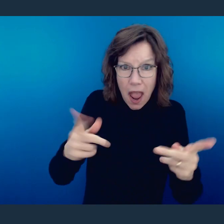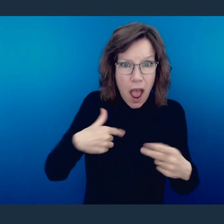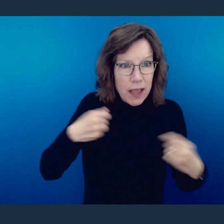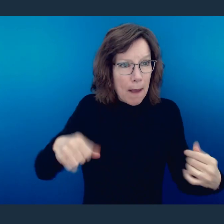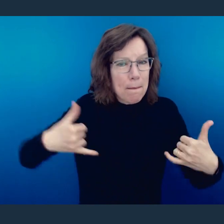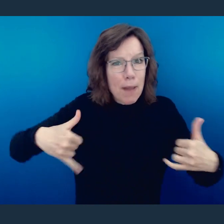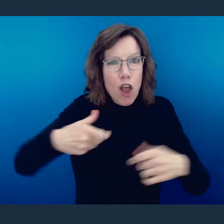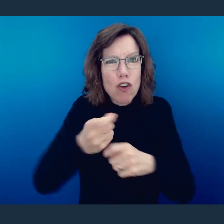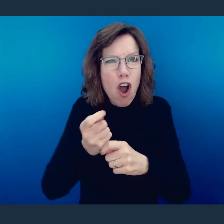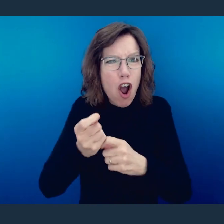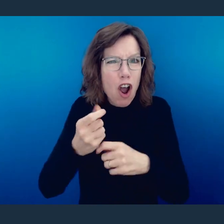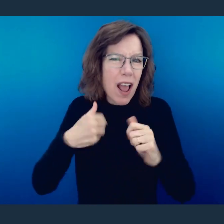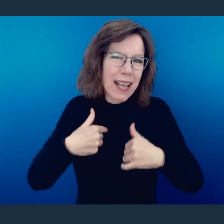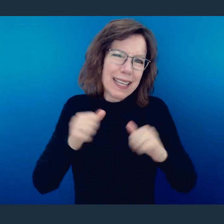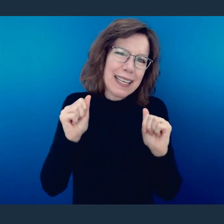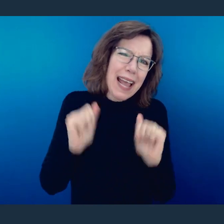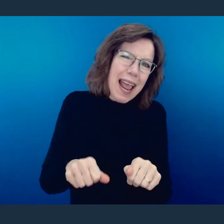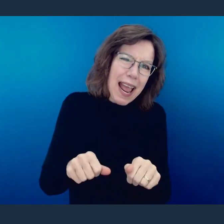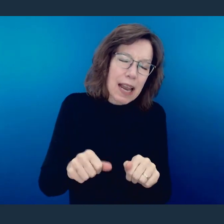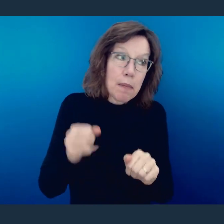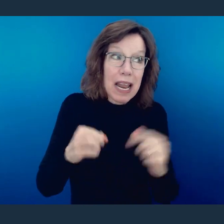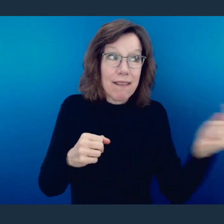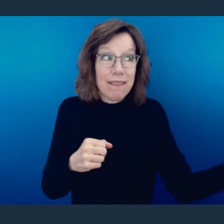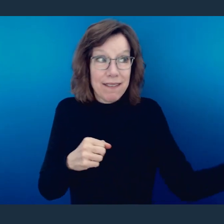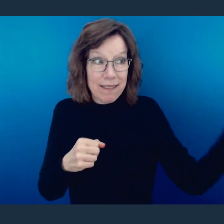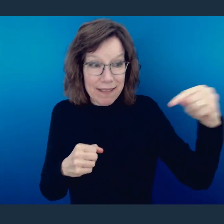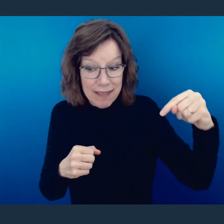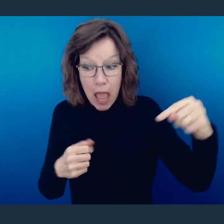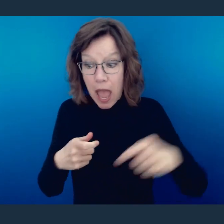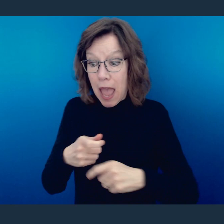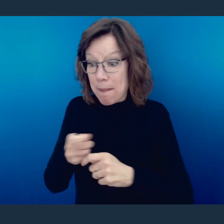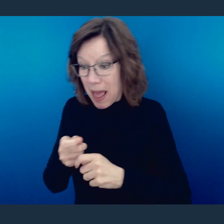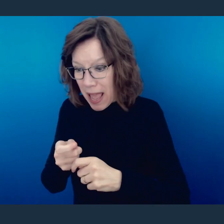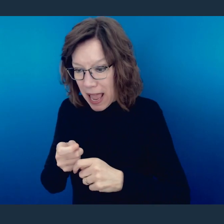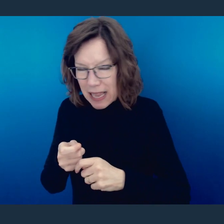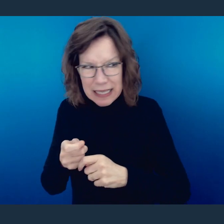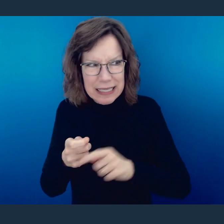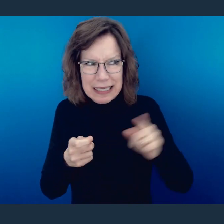permissible for me to play cards, but it's not to their benefit to do so if they have